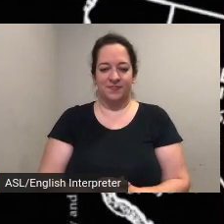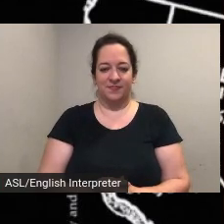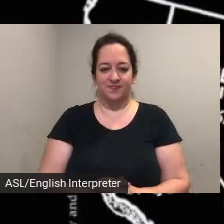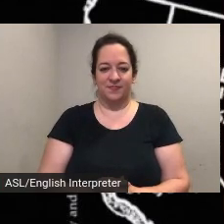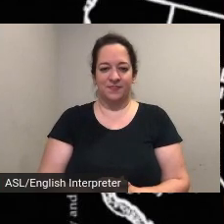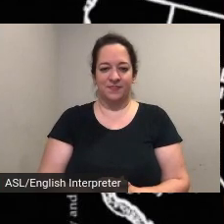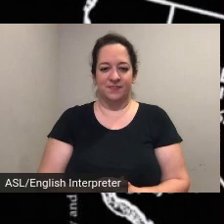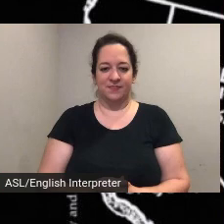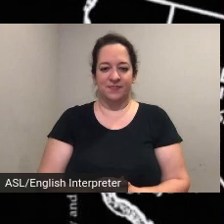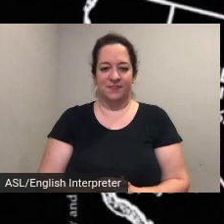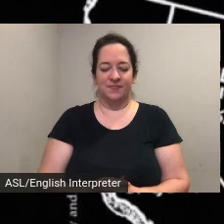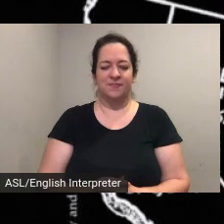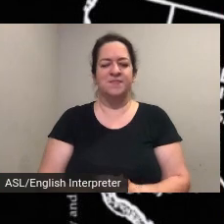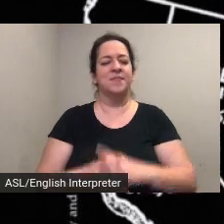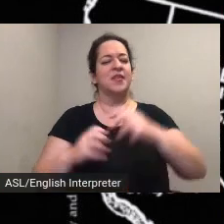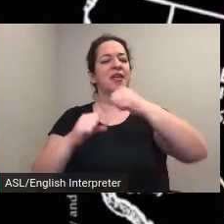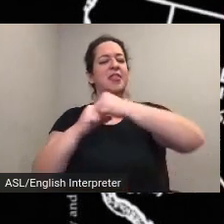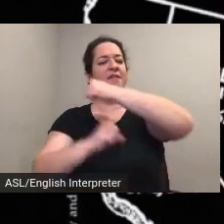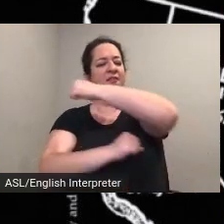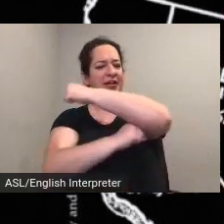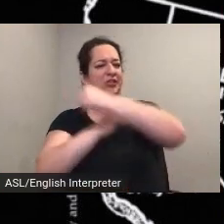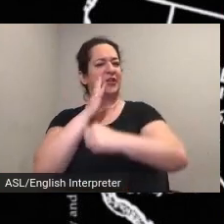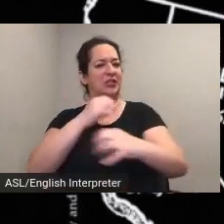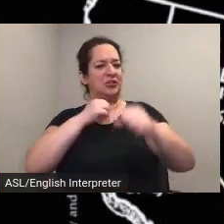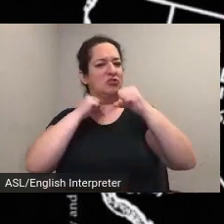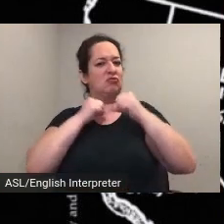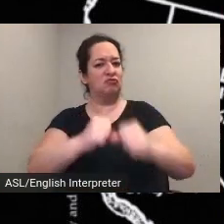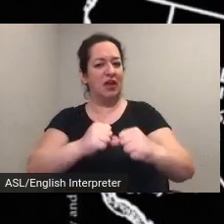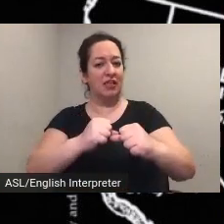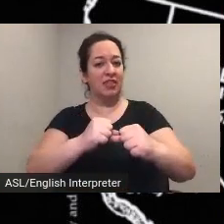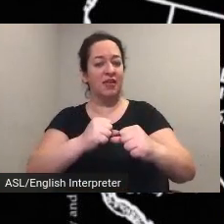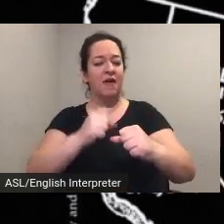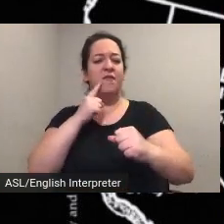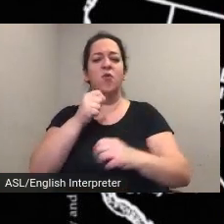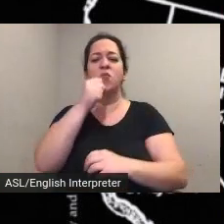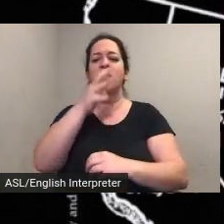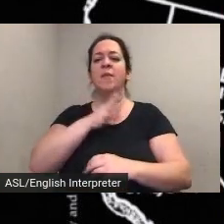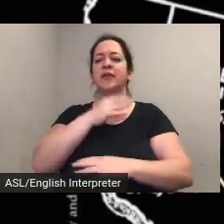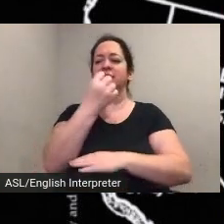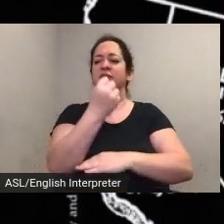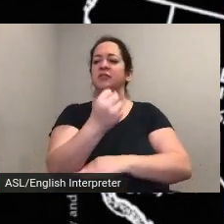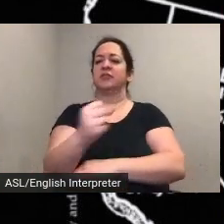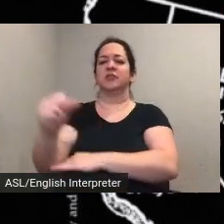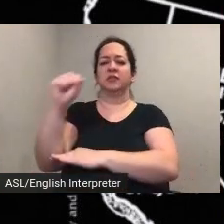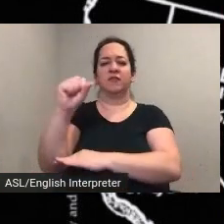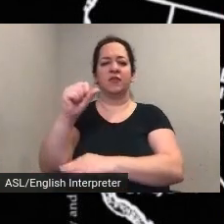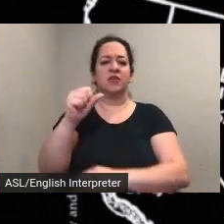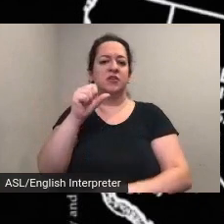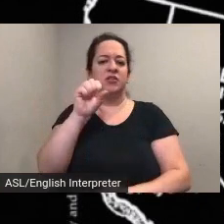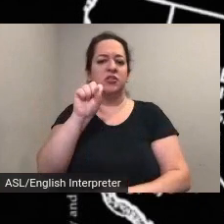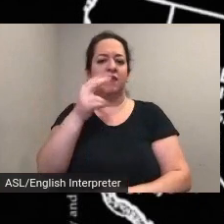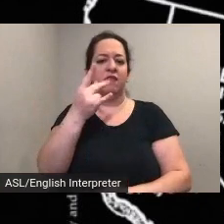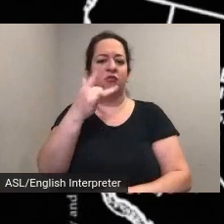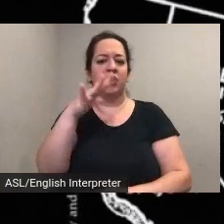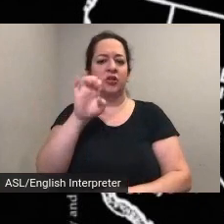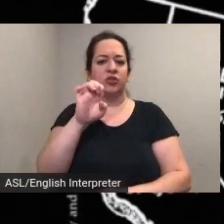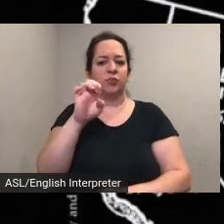the foundation and strength of the women's suffrage movement was their ability to mobilize thousands using correspondence delivered